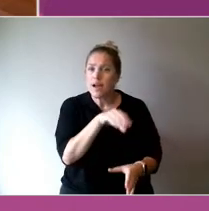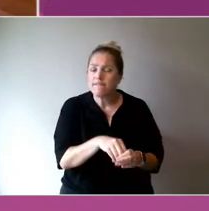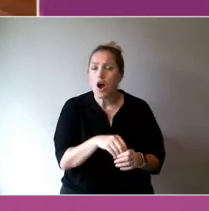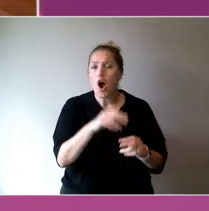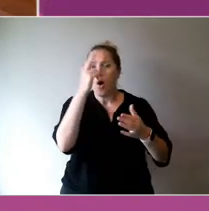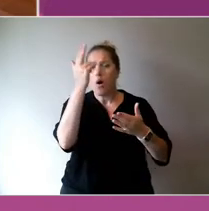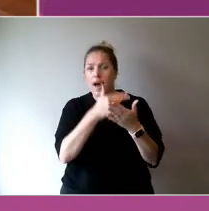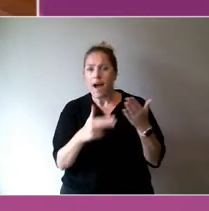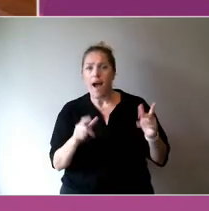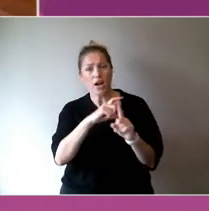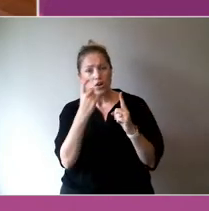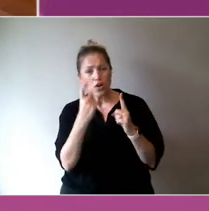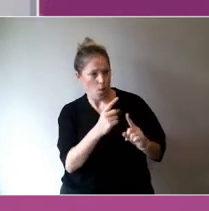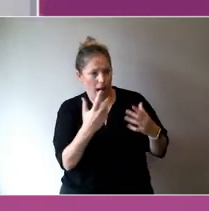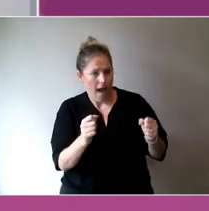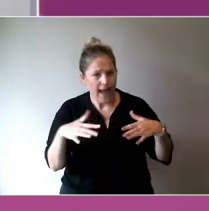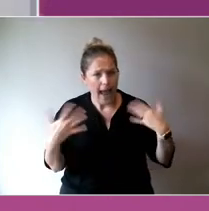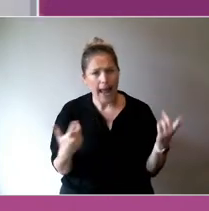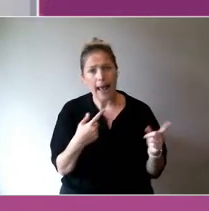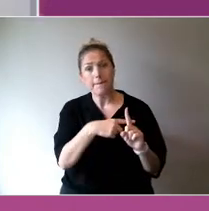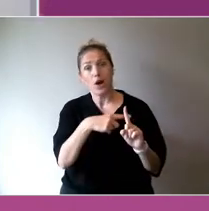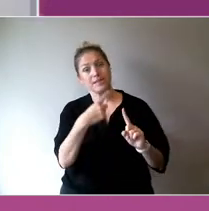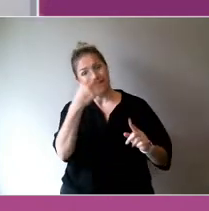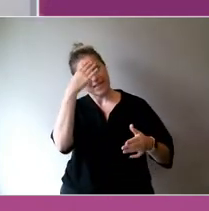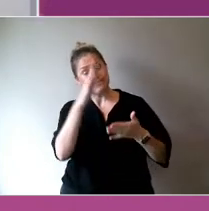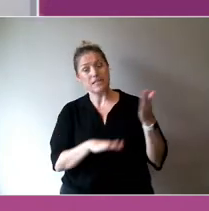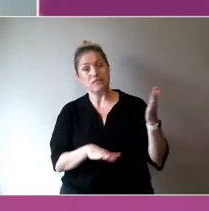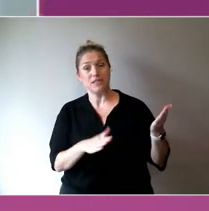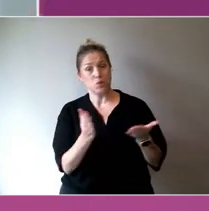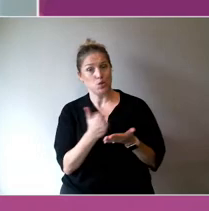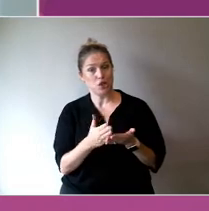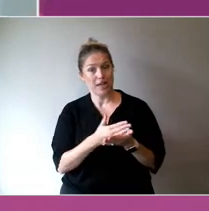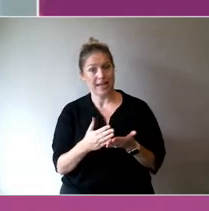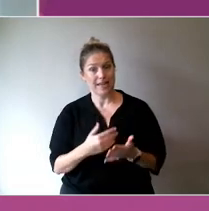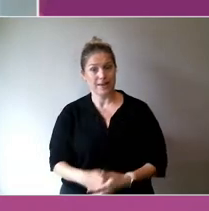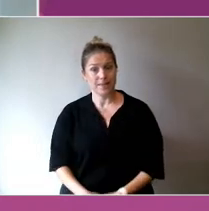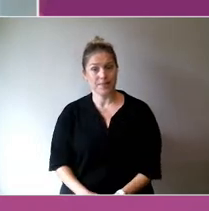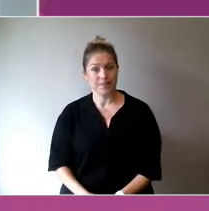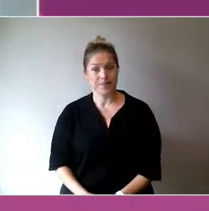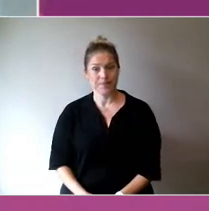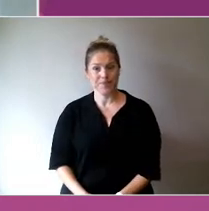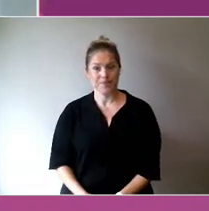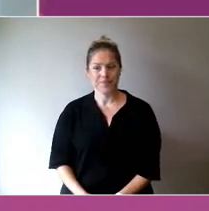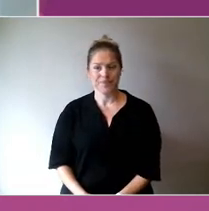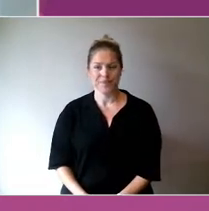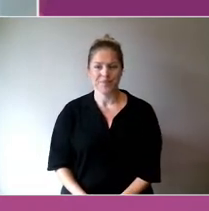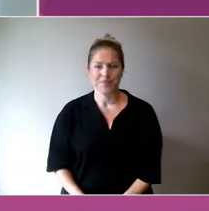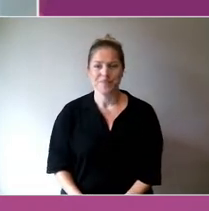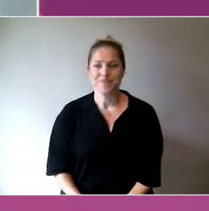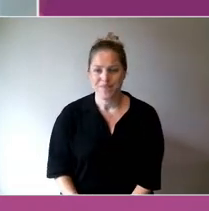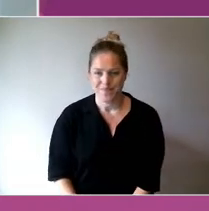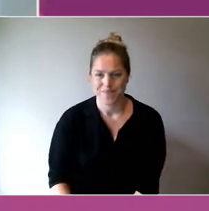Sure. Thanks, Feyi. It's just giving me a bit of feedback on my voice.